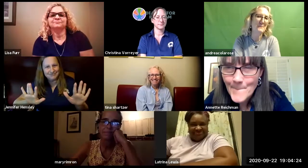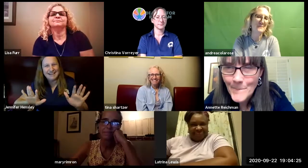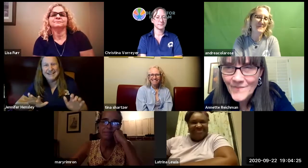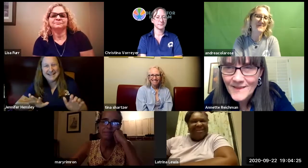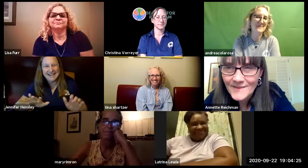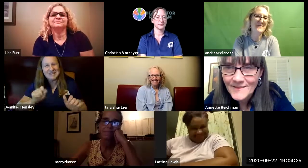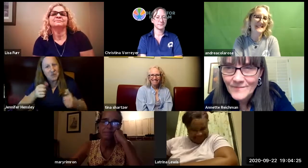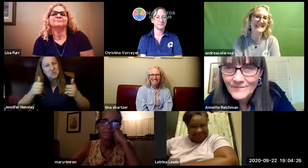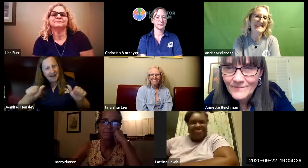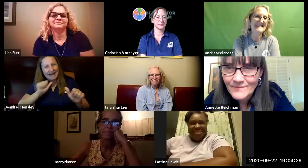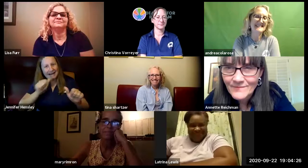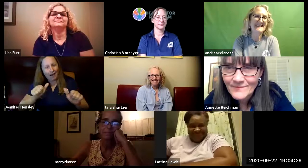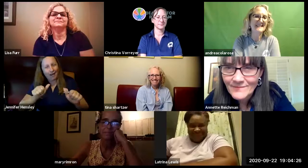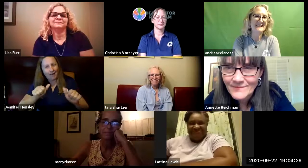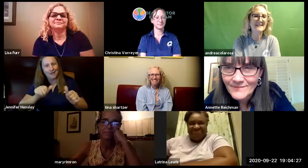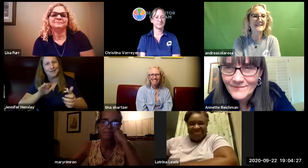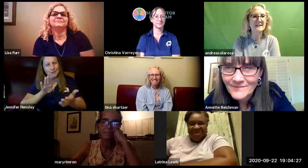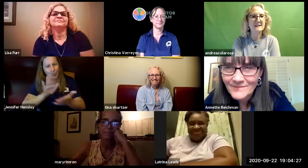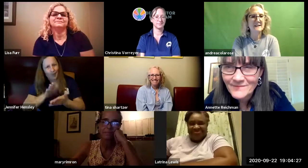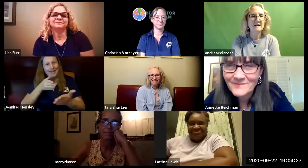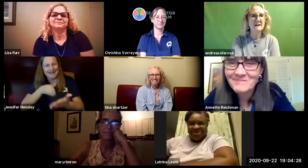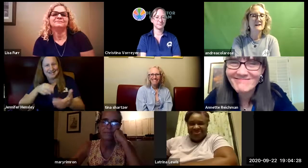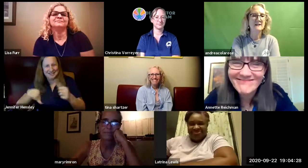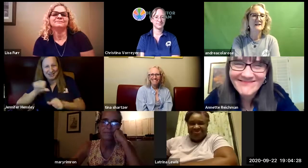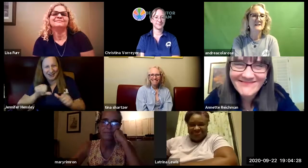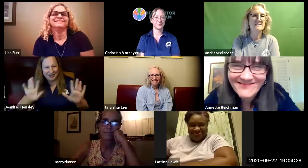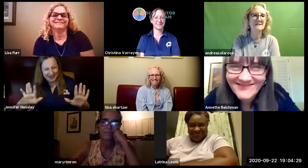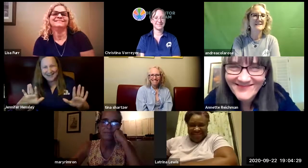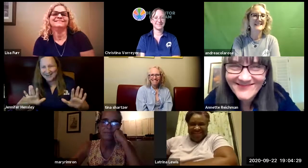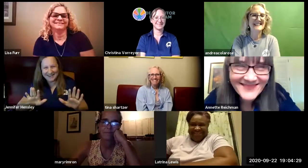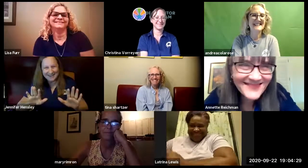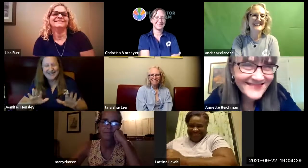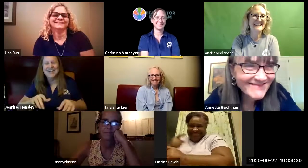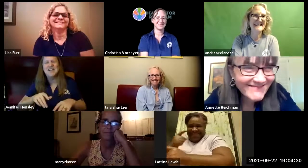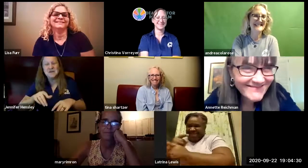student competition okay so